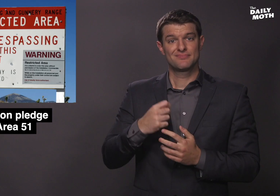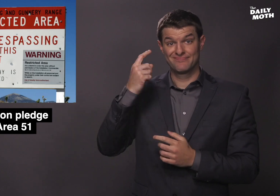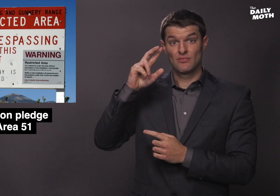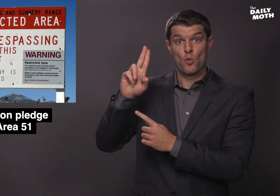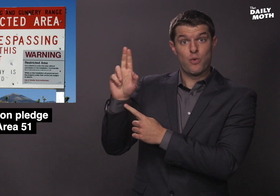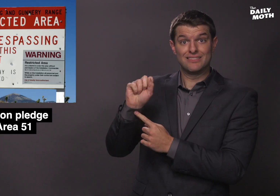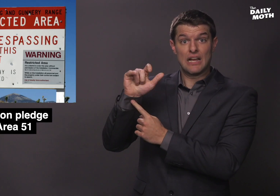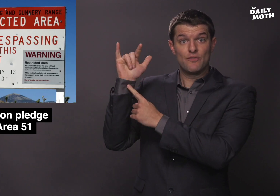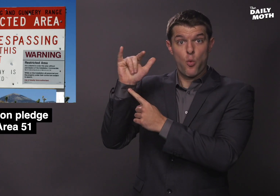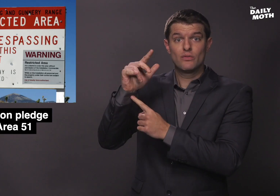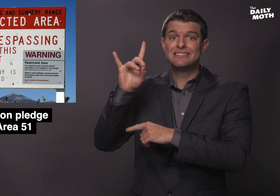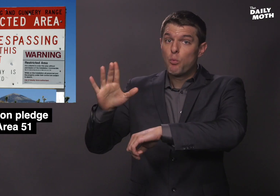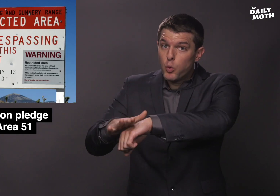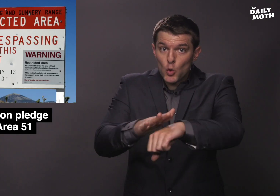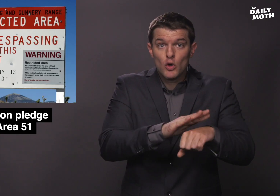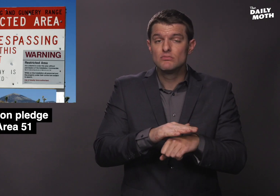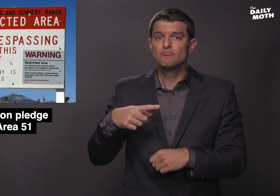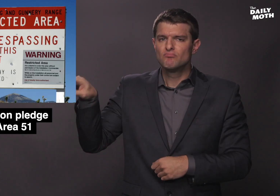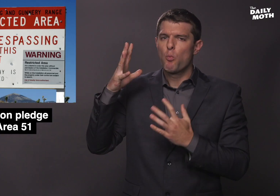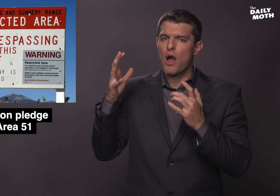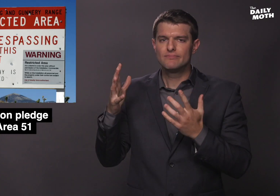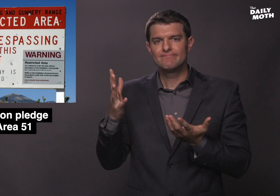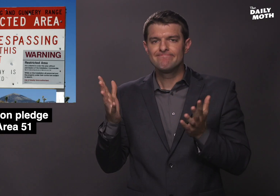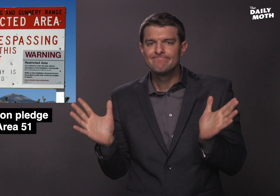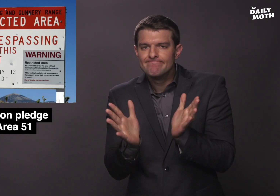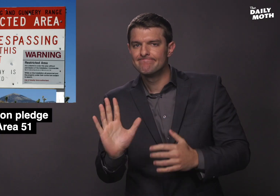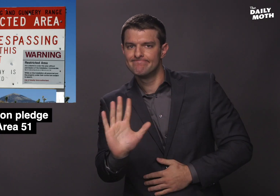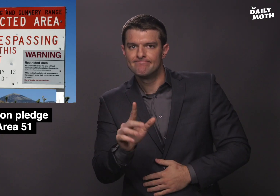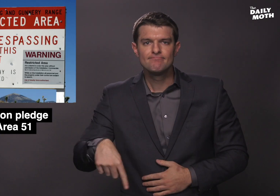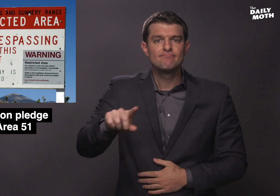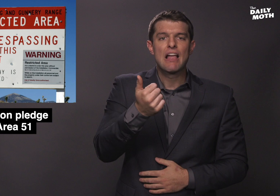Air Force has warned that they discourage anyone from